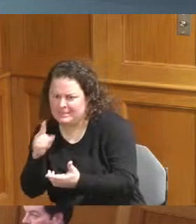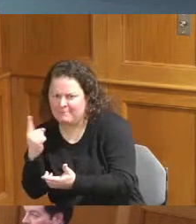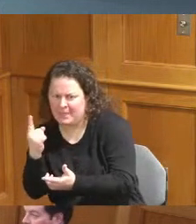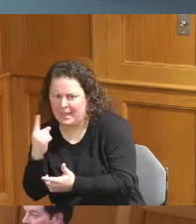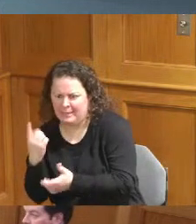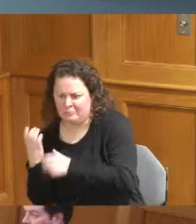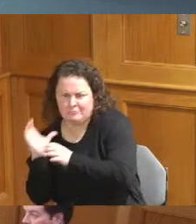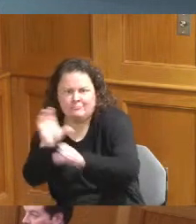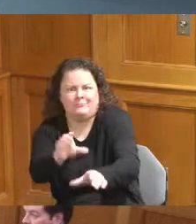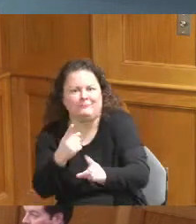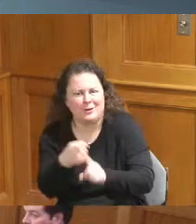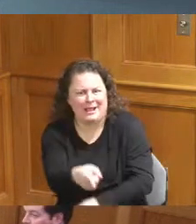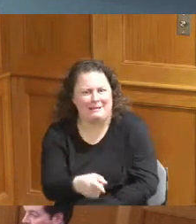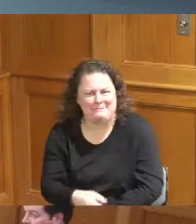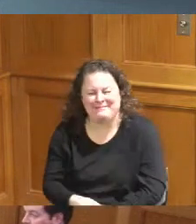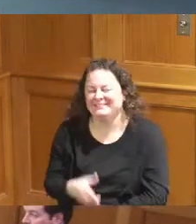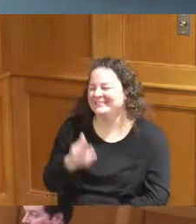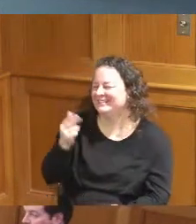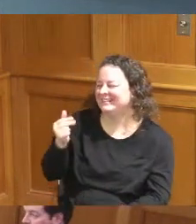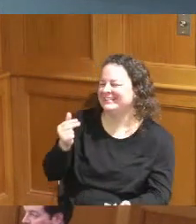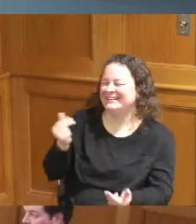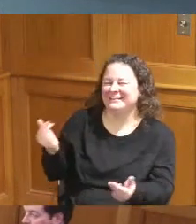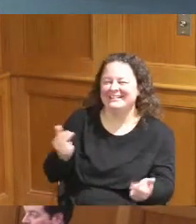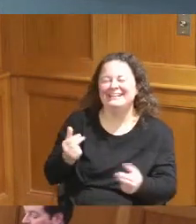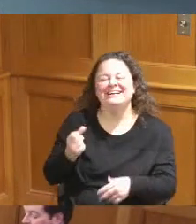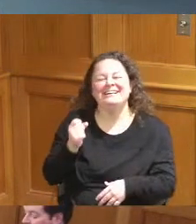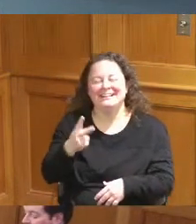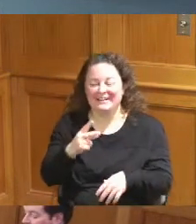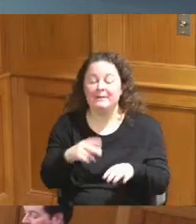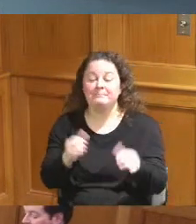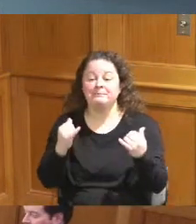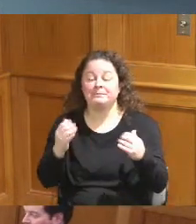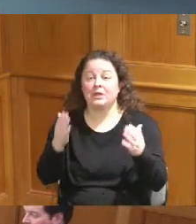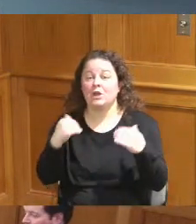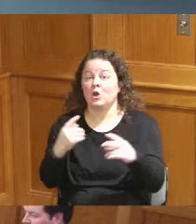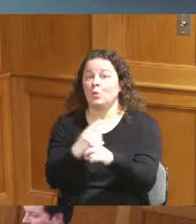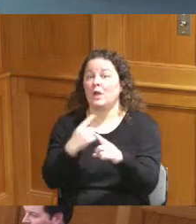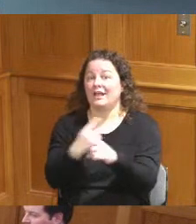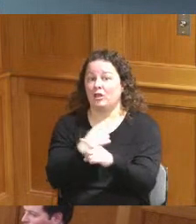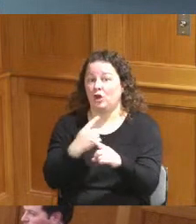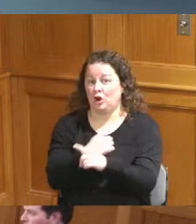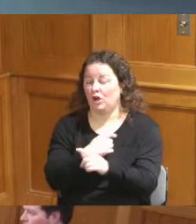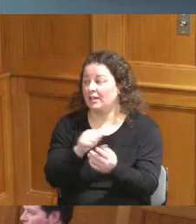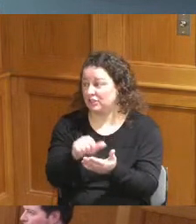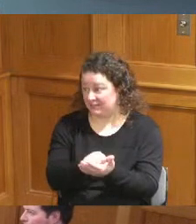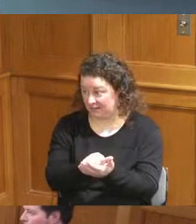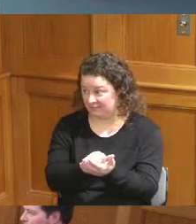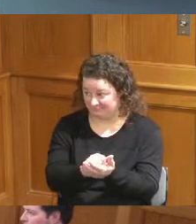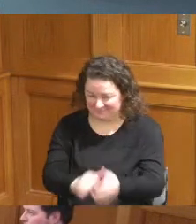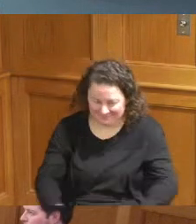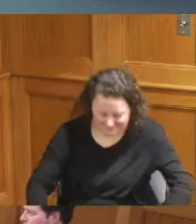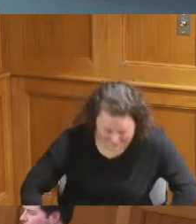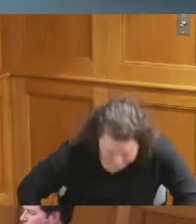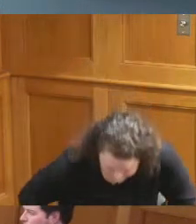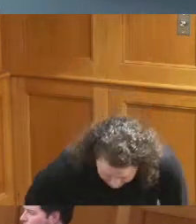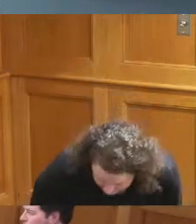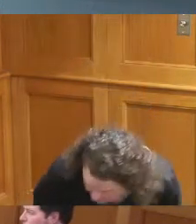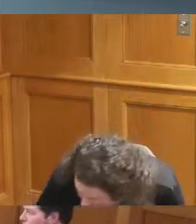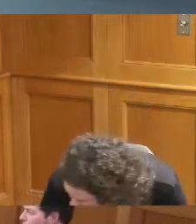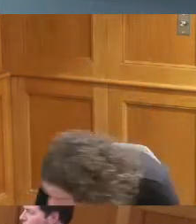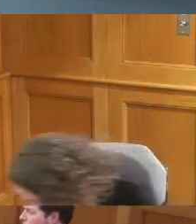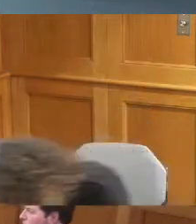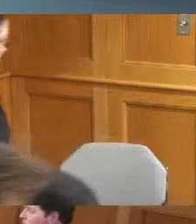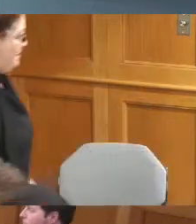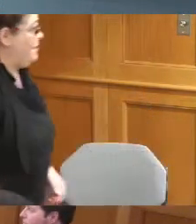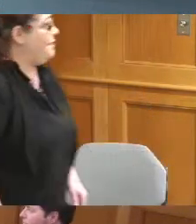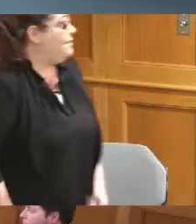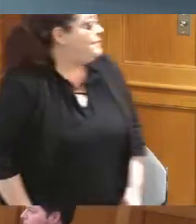okay no no worries we're going to the regular agenda yes we have the we've got several items